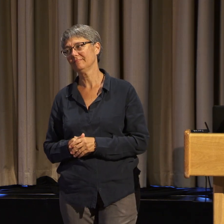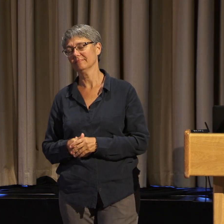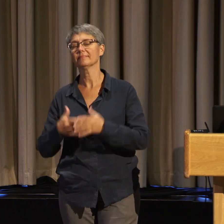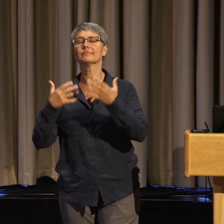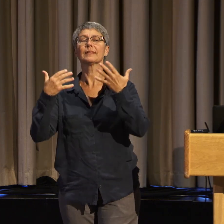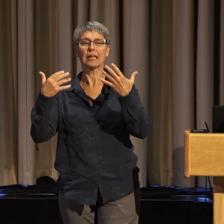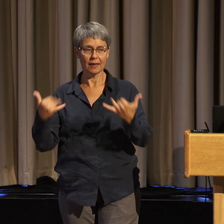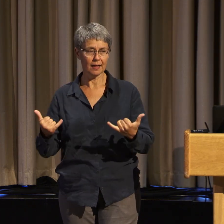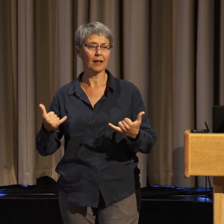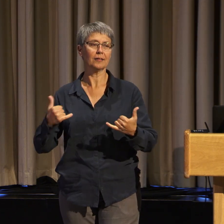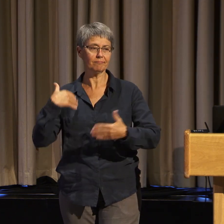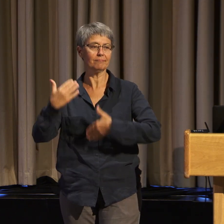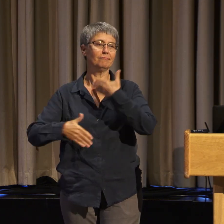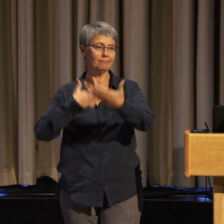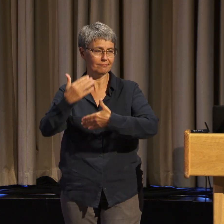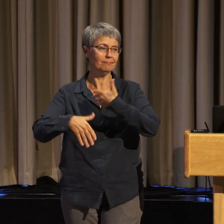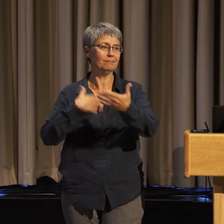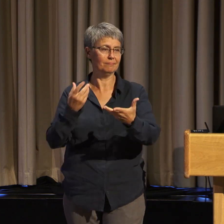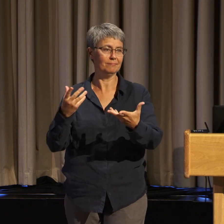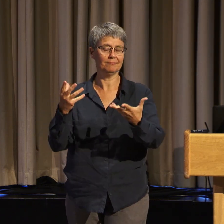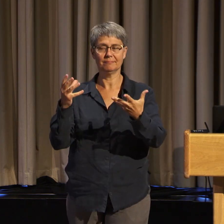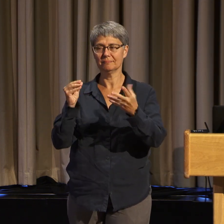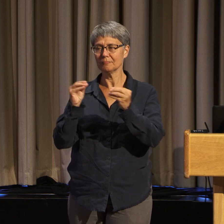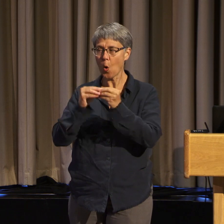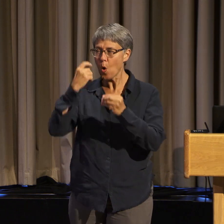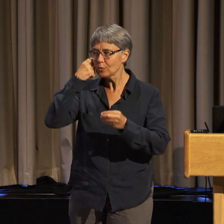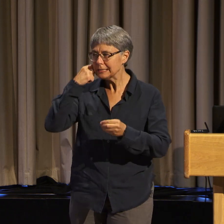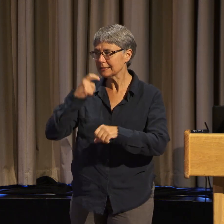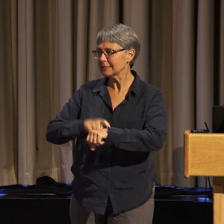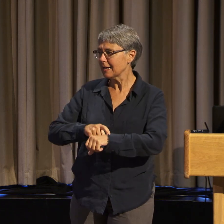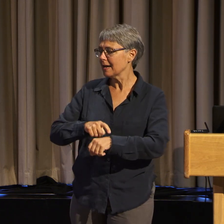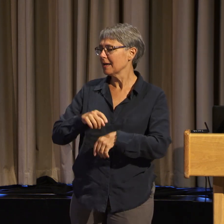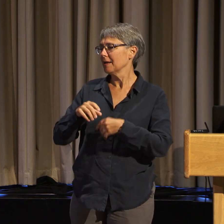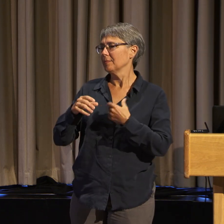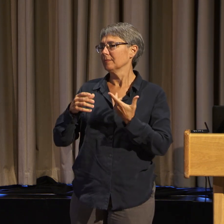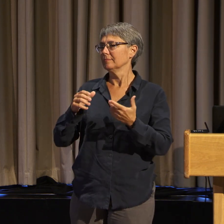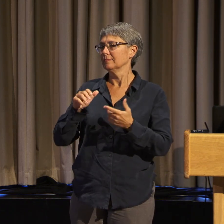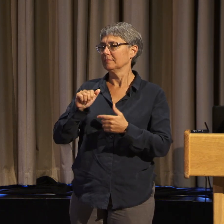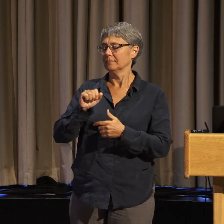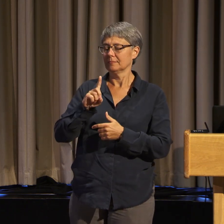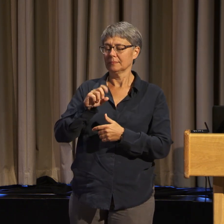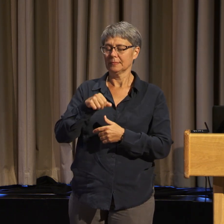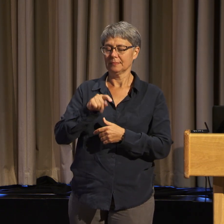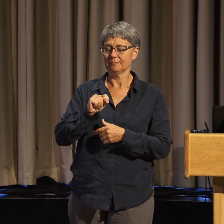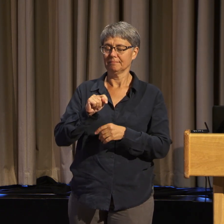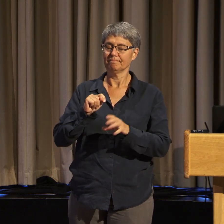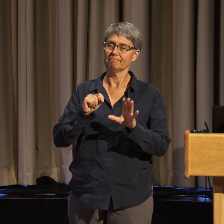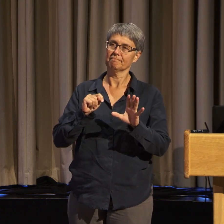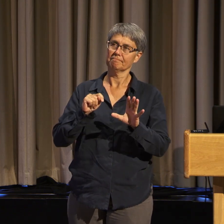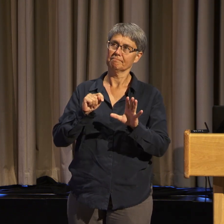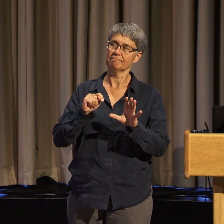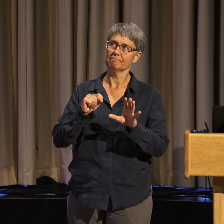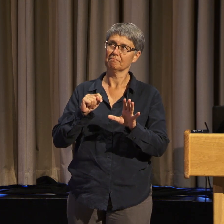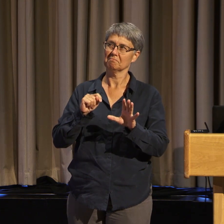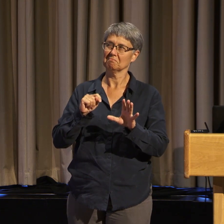ADAPT has gone from a-- understand when I joined ADAPT I think there was like 40 of us